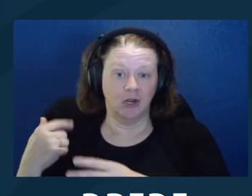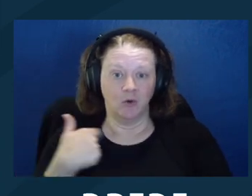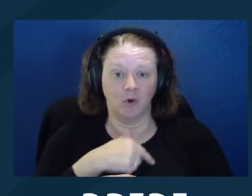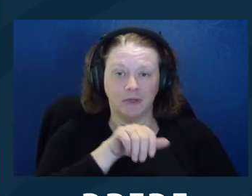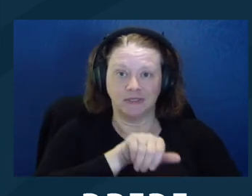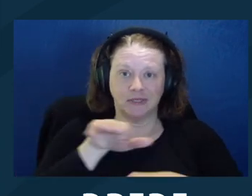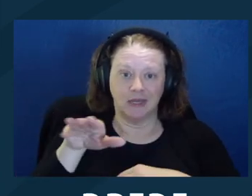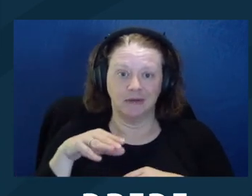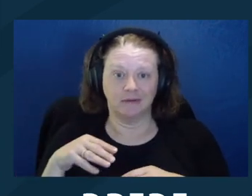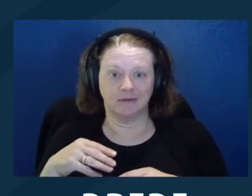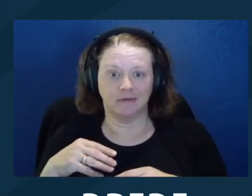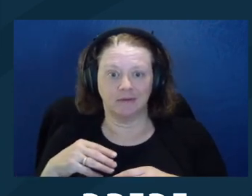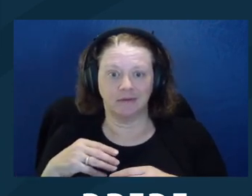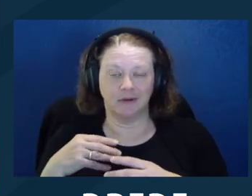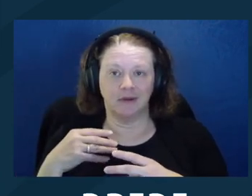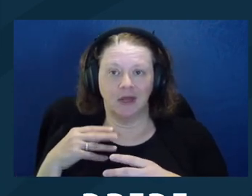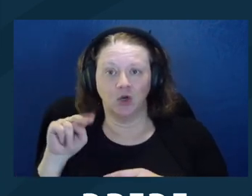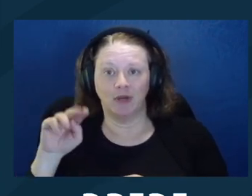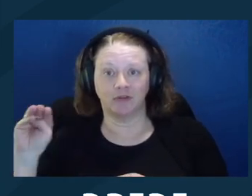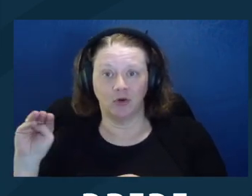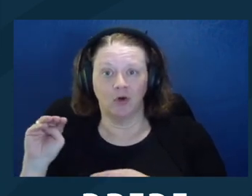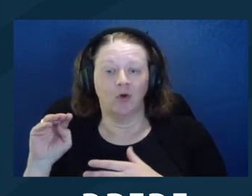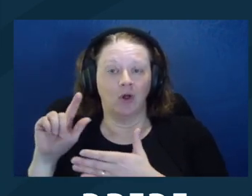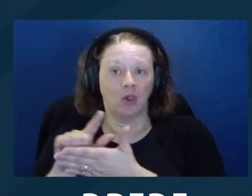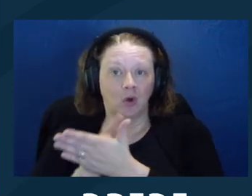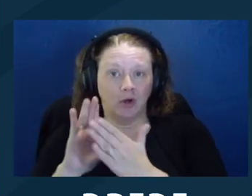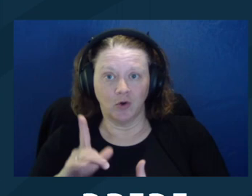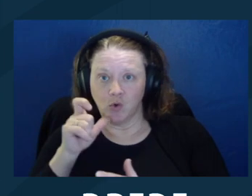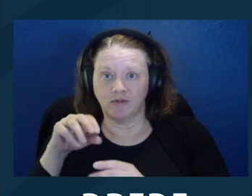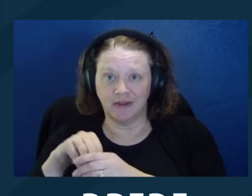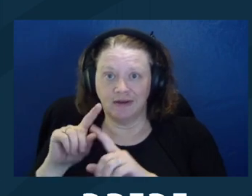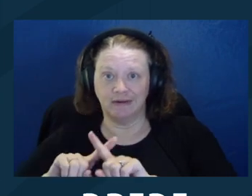oh, well, actually the person's in New Mexico right now in detention, and we're going to